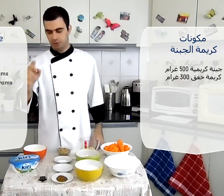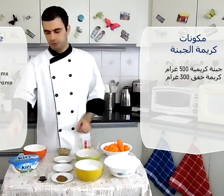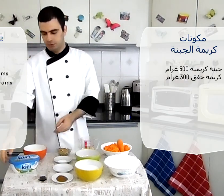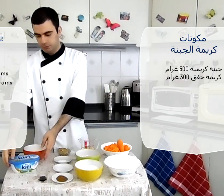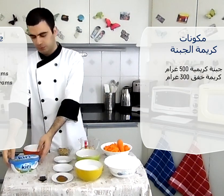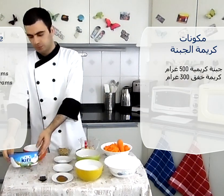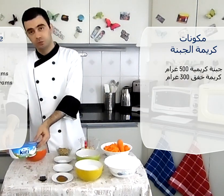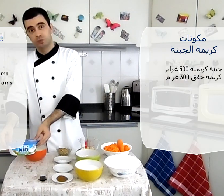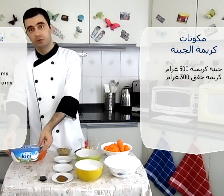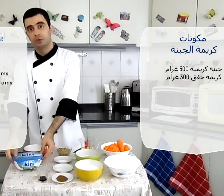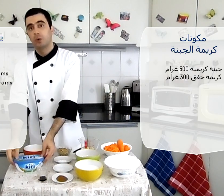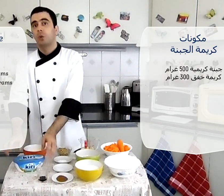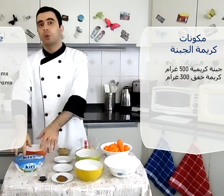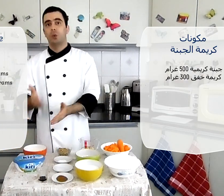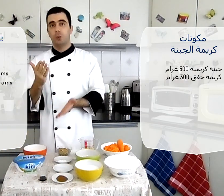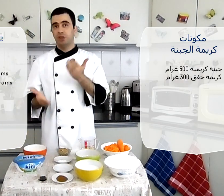Cream Cheese جبنة كريمية